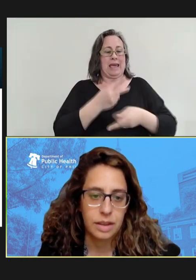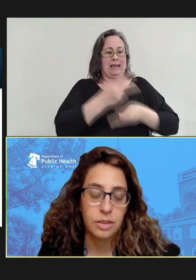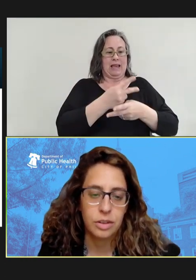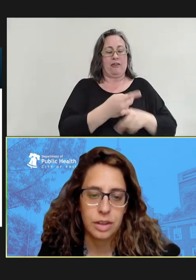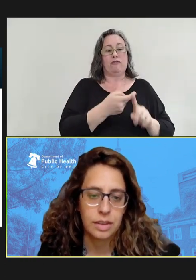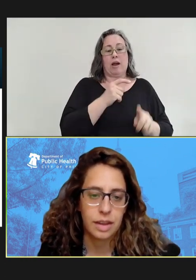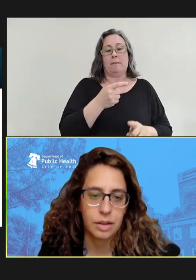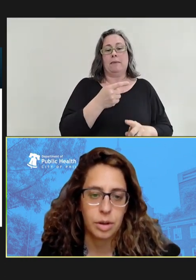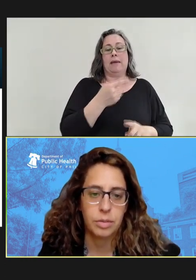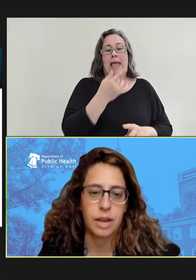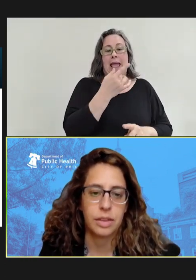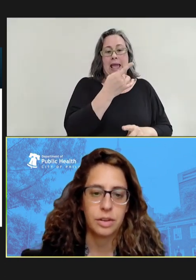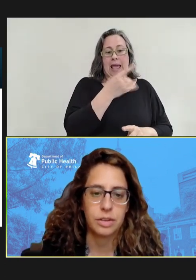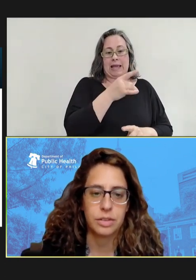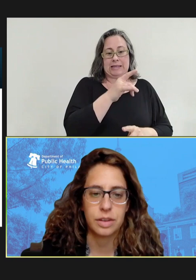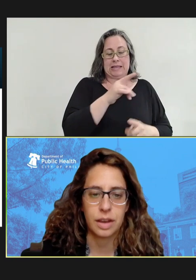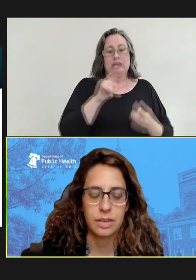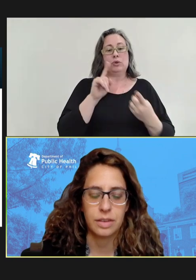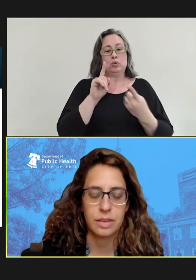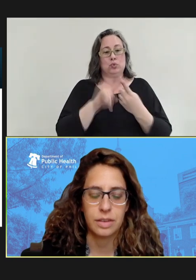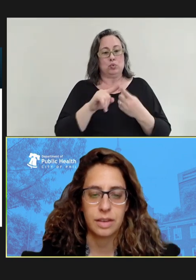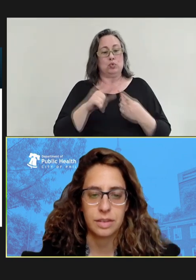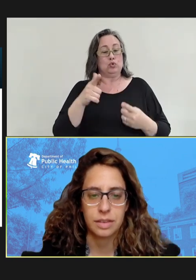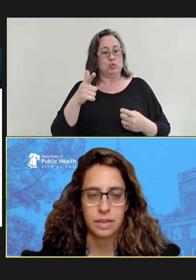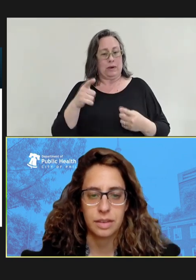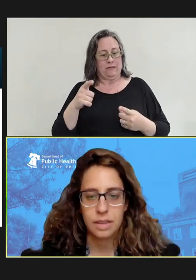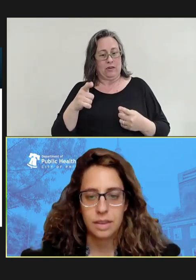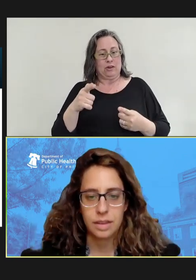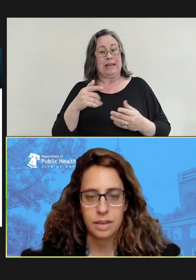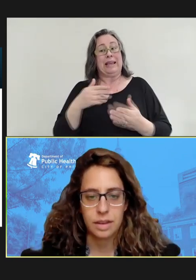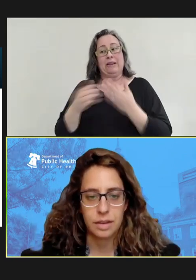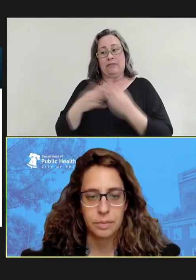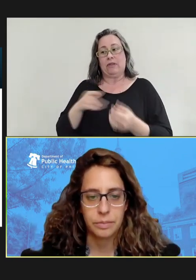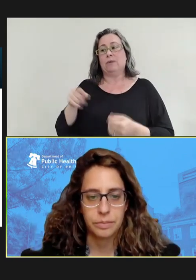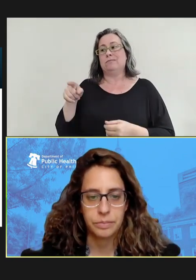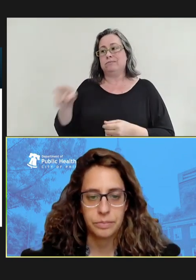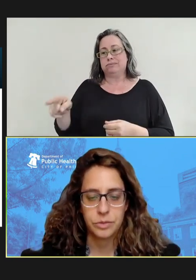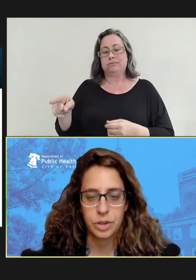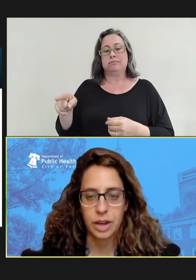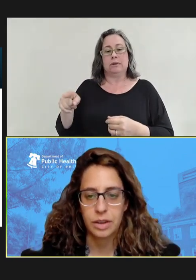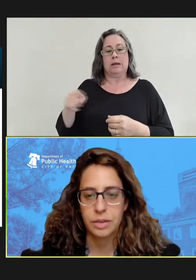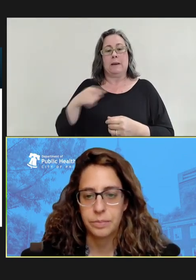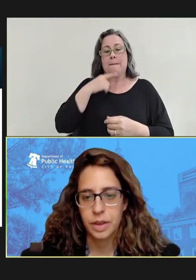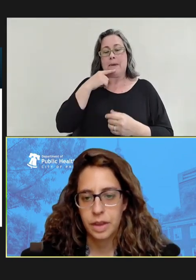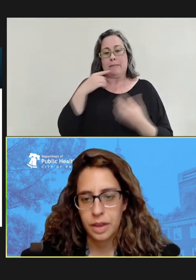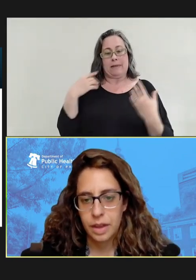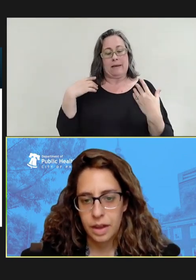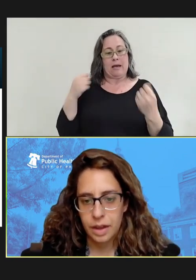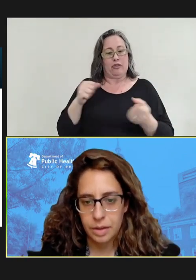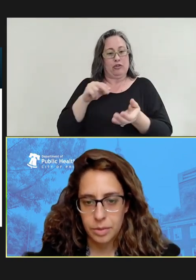including that day our public health nurse tested the child.